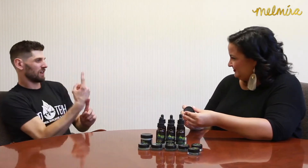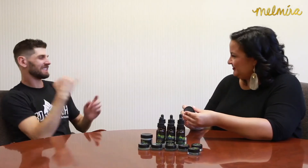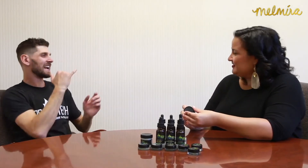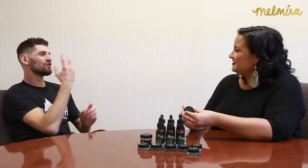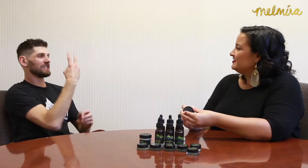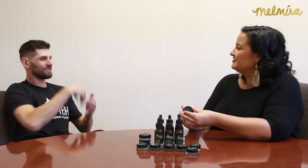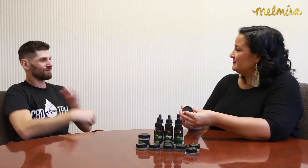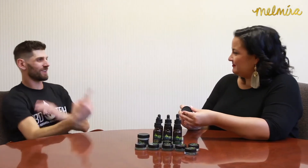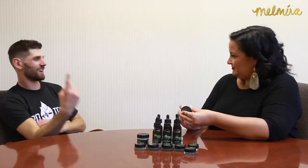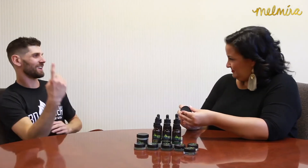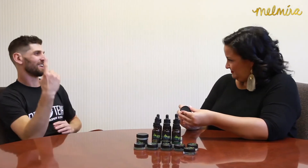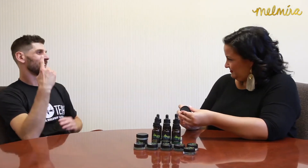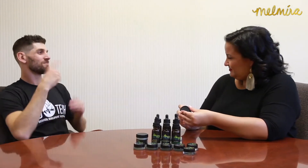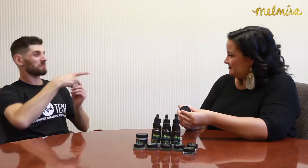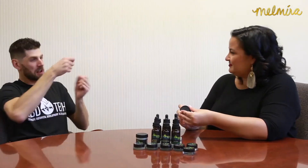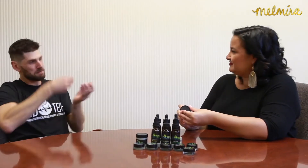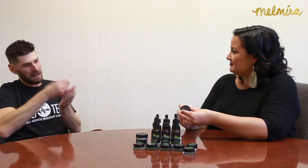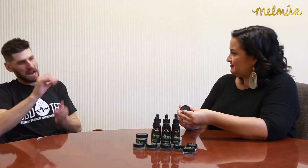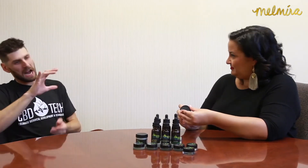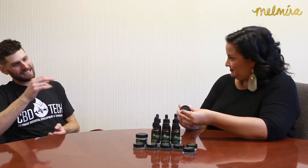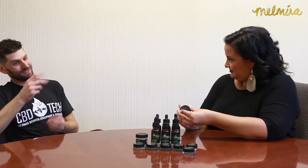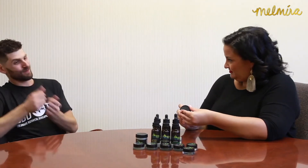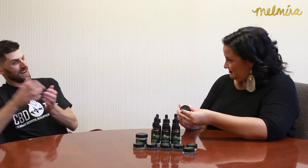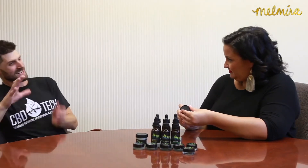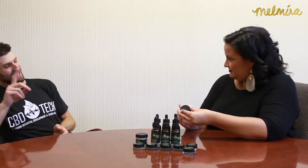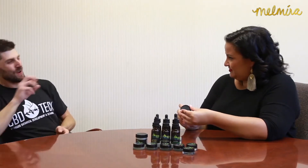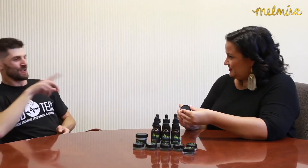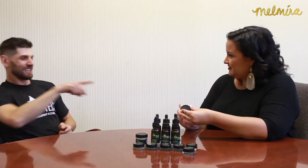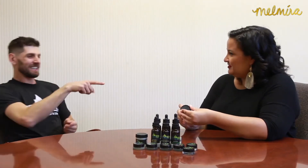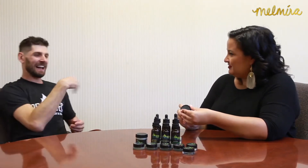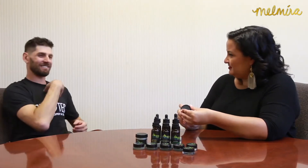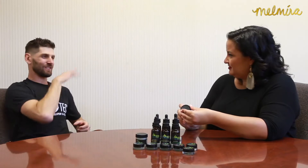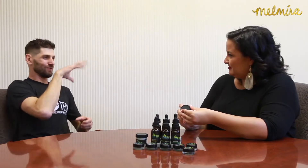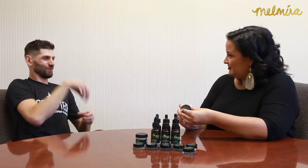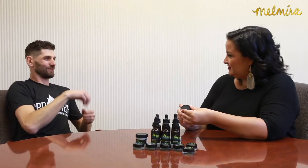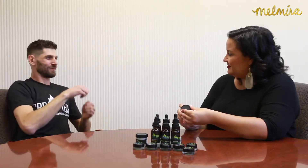It's like two in one You can buy Icy Hot Or you can buy a balm with CBD